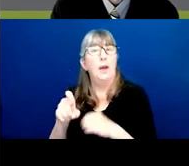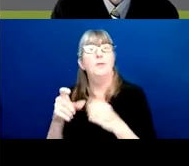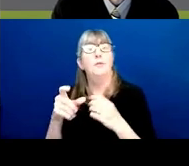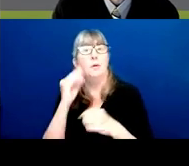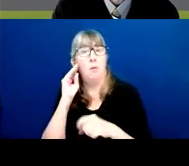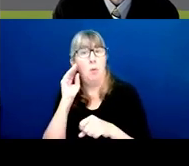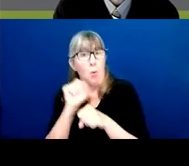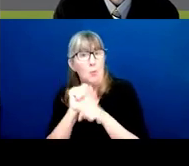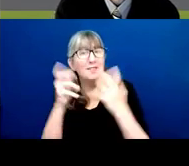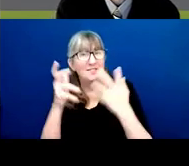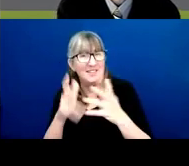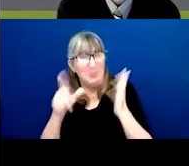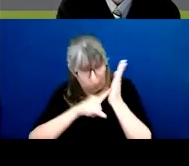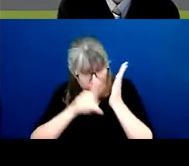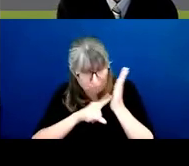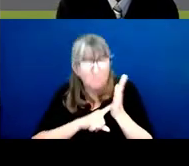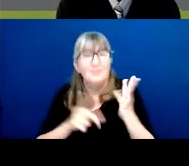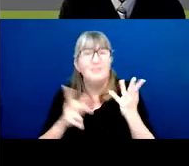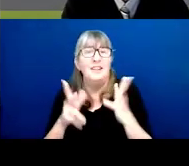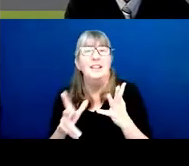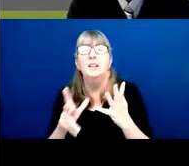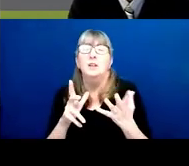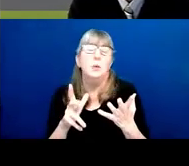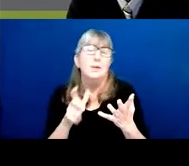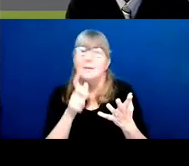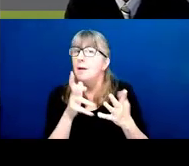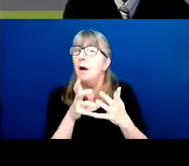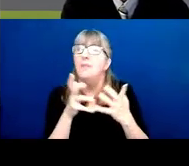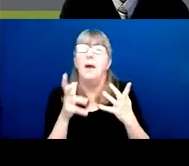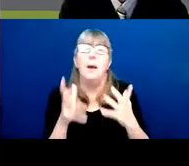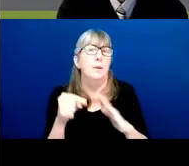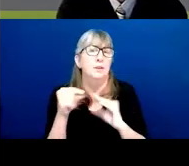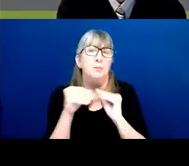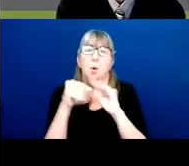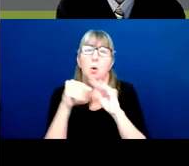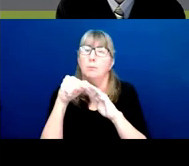so it's not much more effort to go ahead and to submit an ARF.